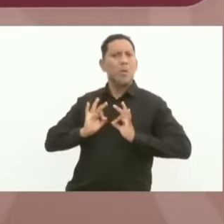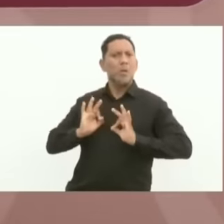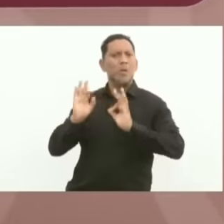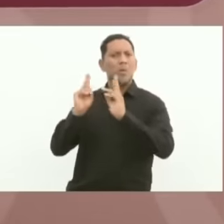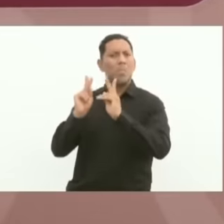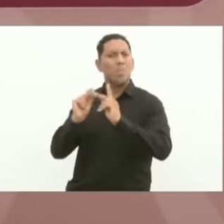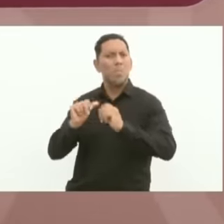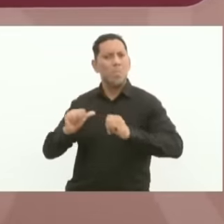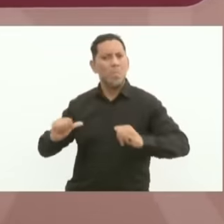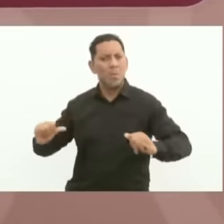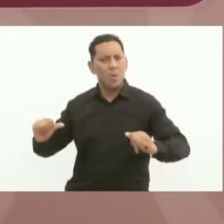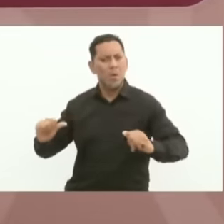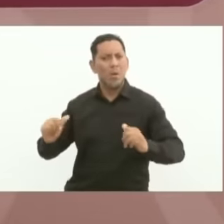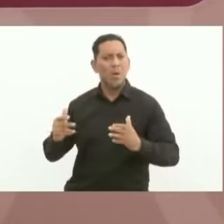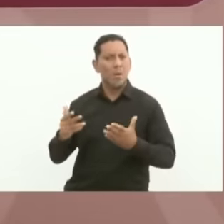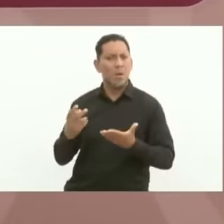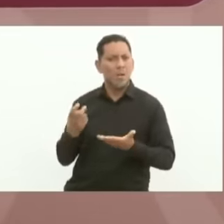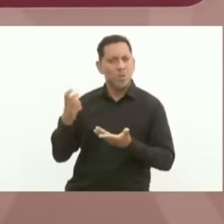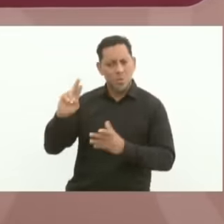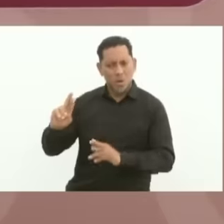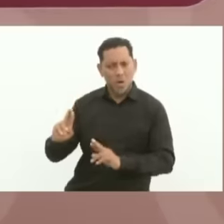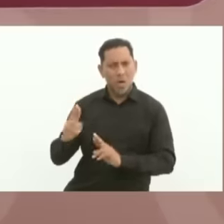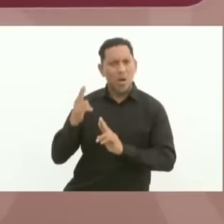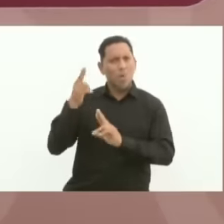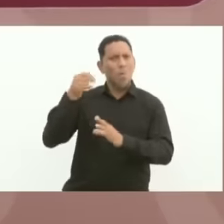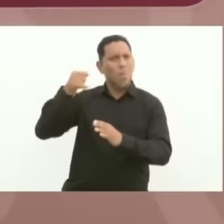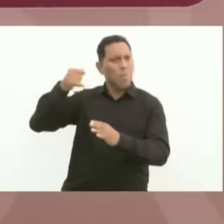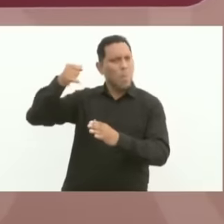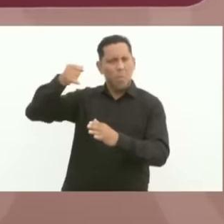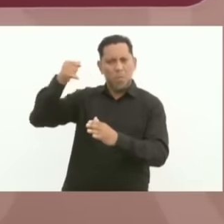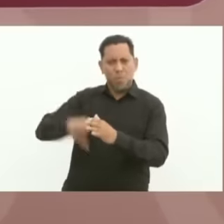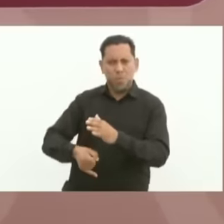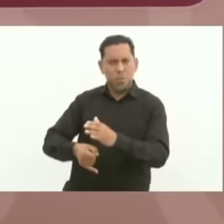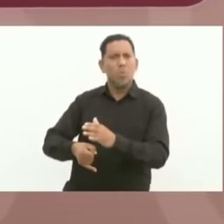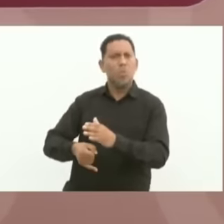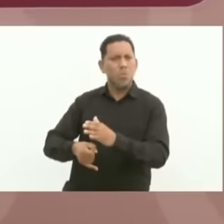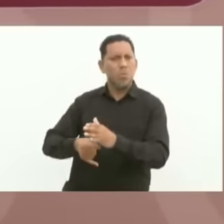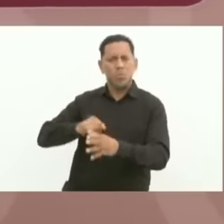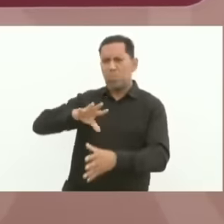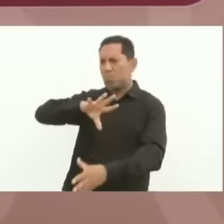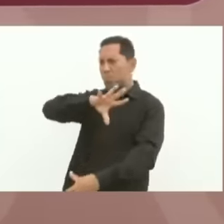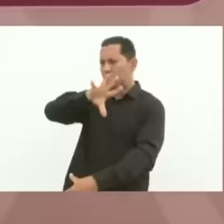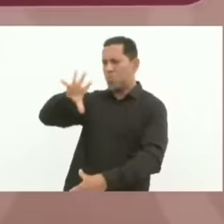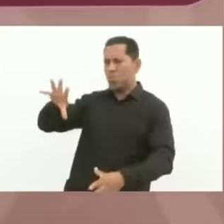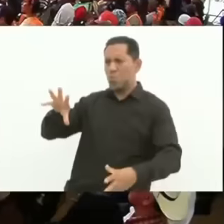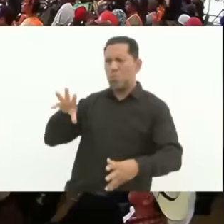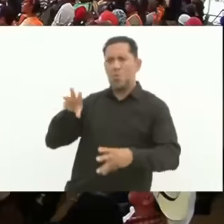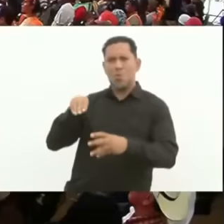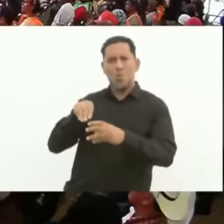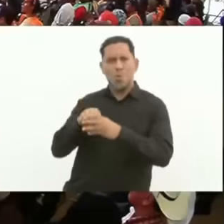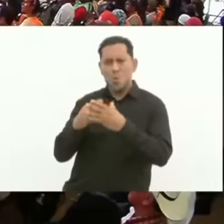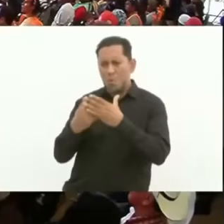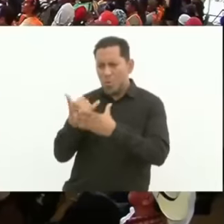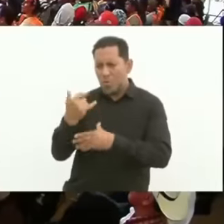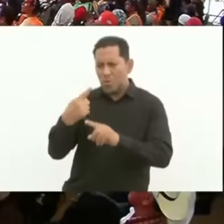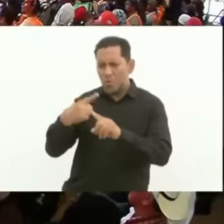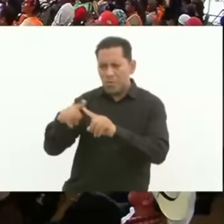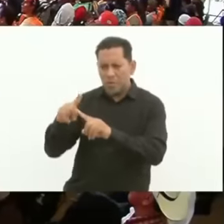it stops being a profound Revolution in everything, especially in a government that stopped